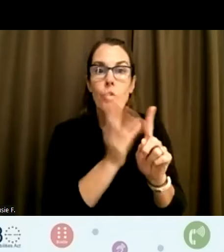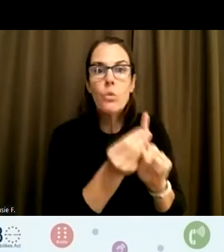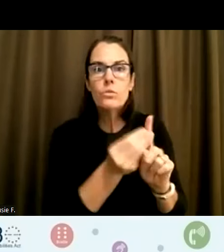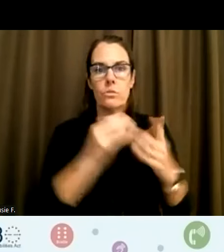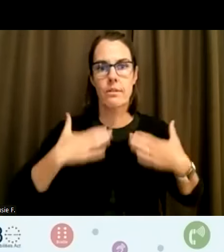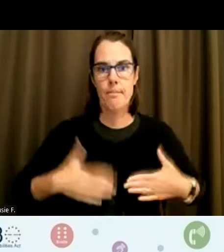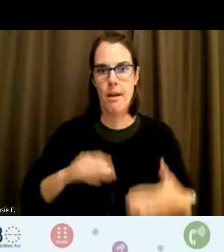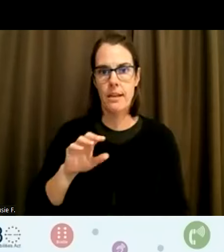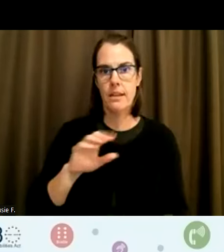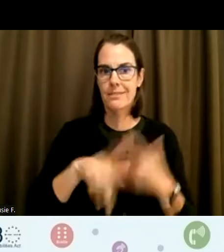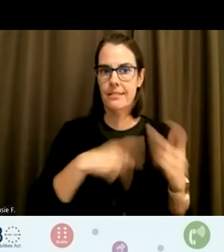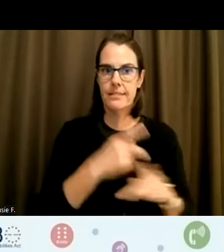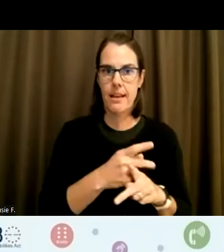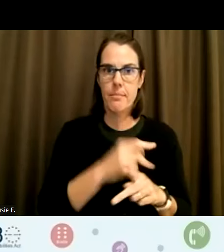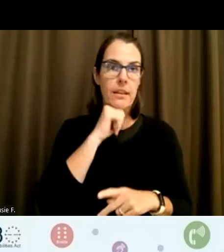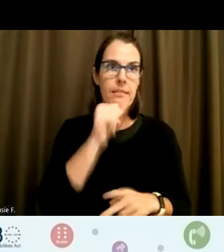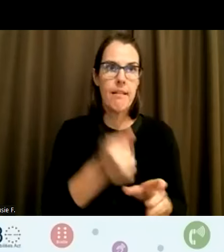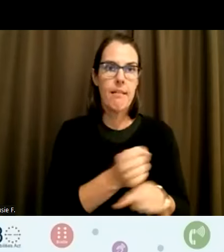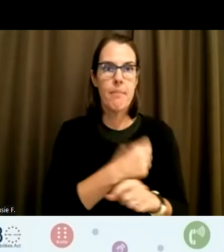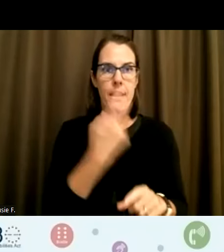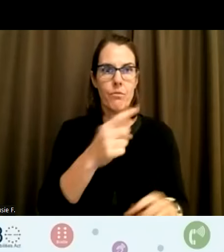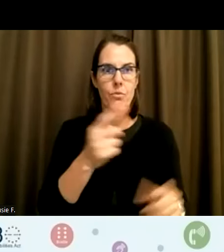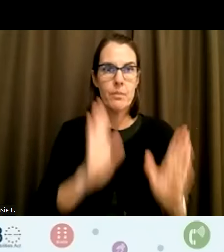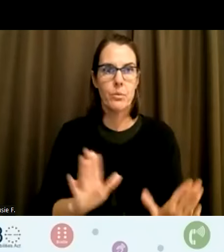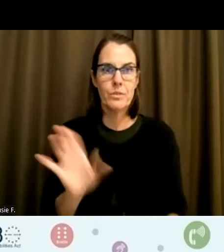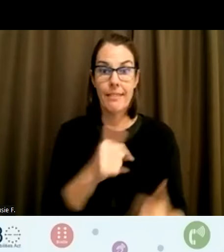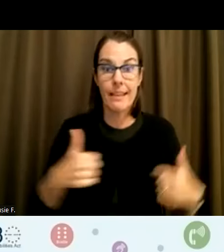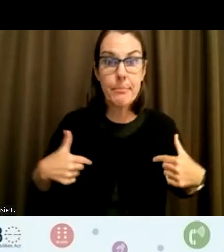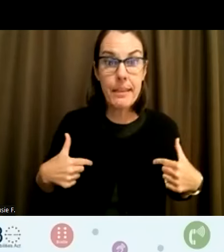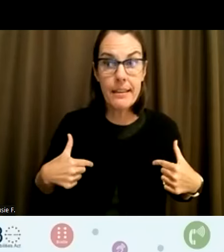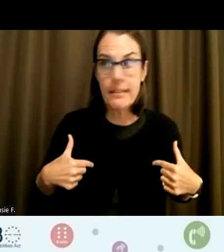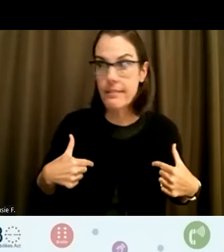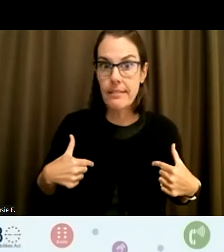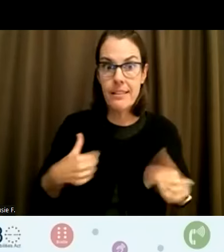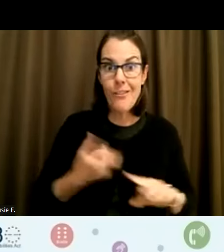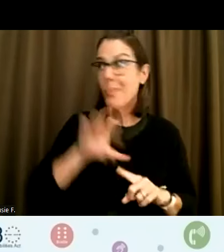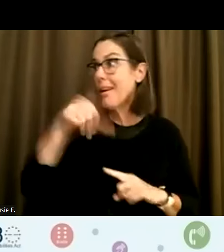And not made for a person like me who comes from another country,